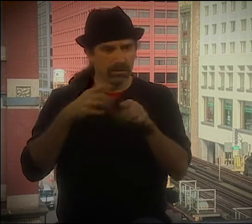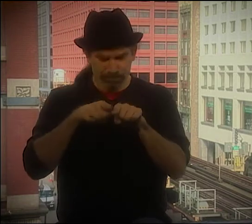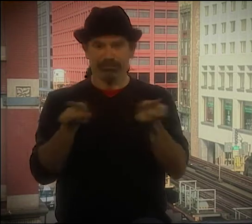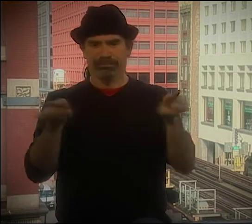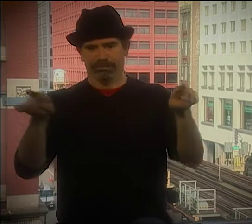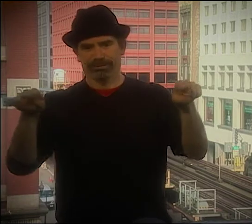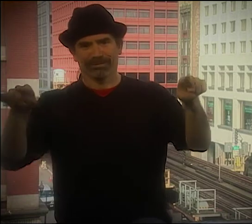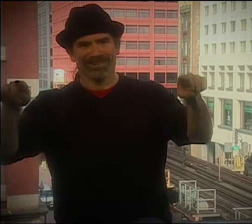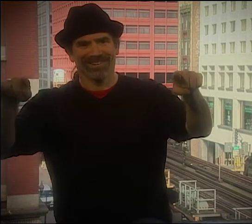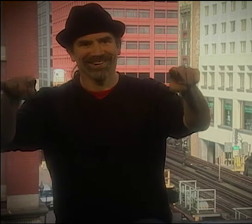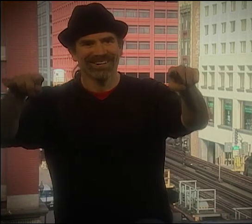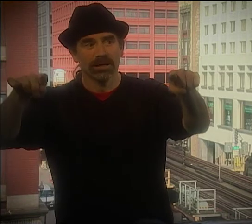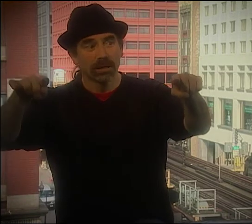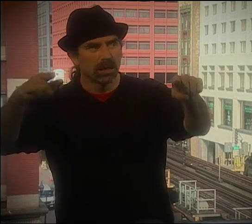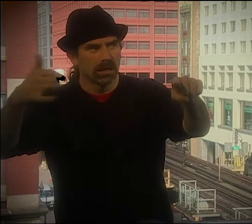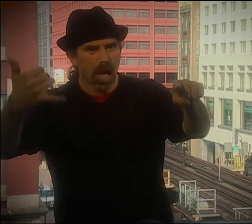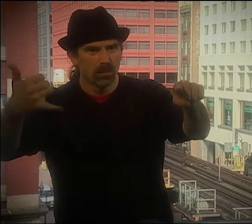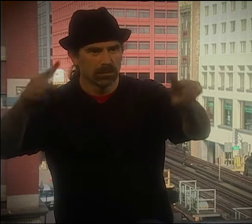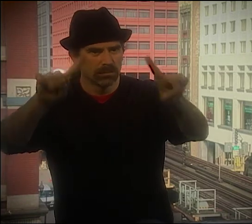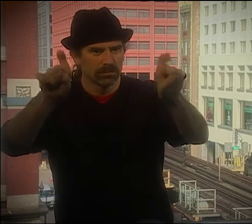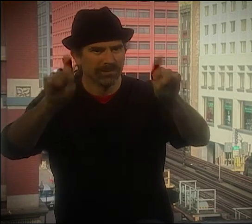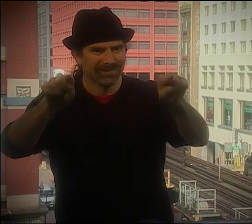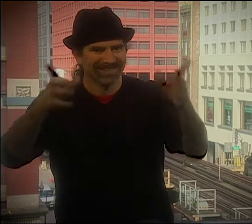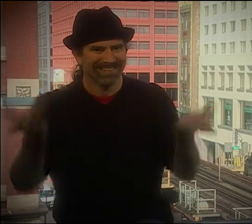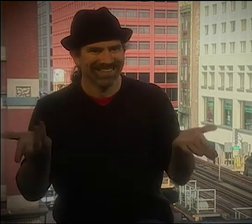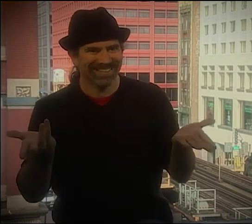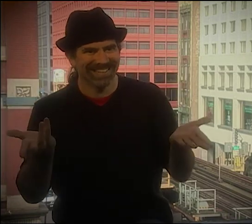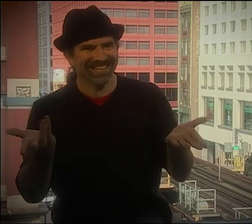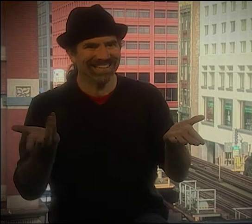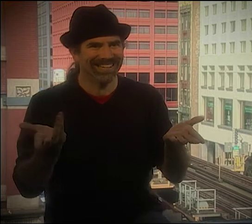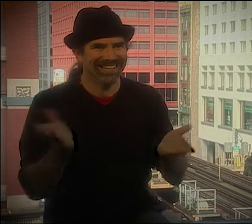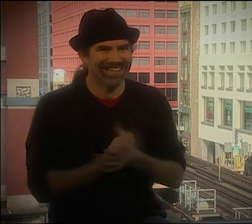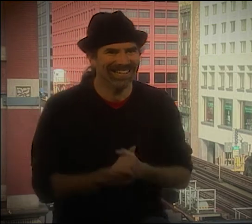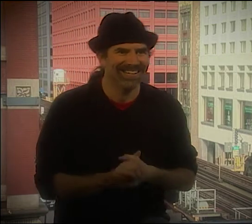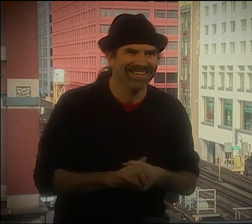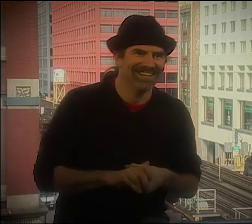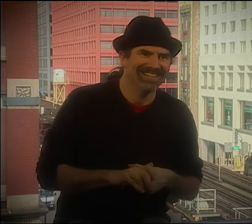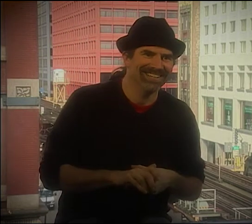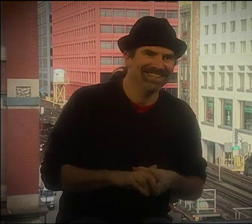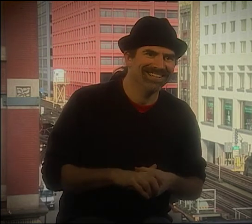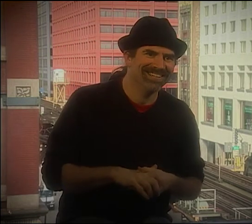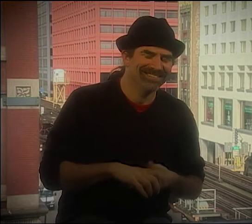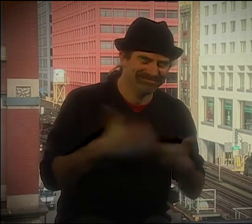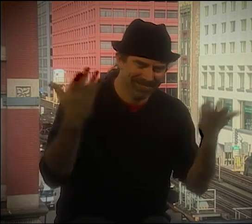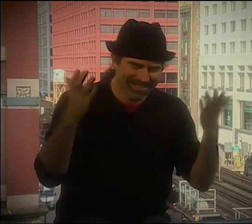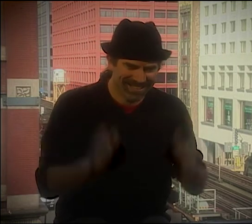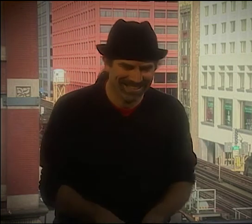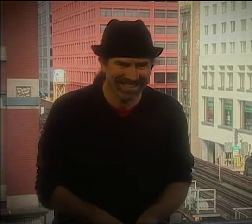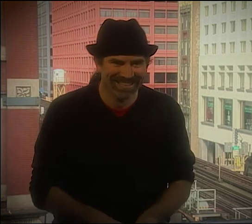SO NOW, EVEN THOUGH THEY HAD DIVERGED FOR A LITTLE WHILE, THEY'RE NOW STARTING TO CONVERGE.